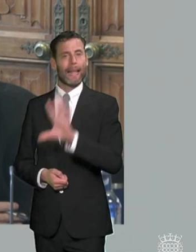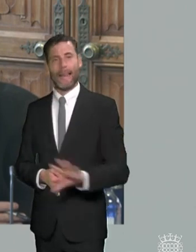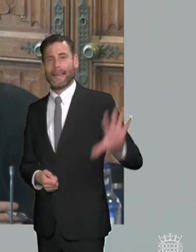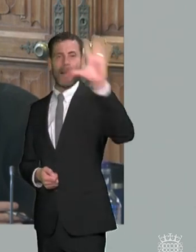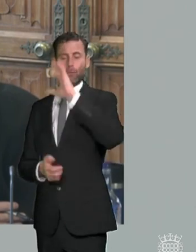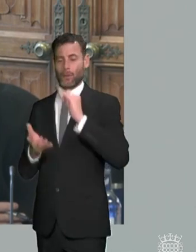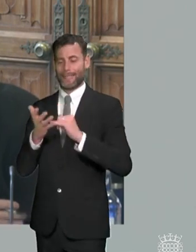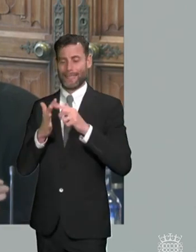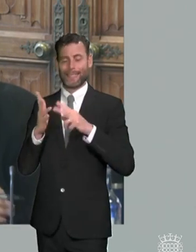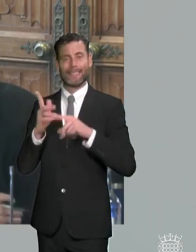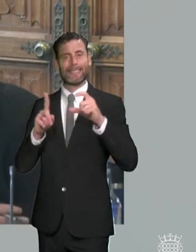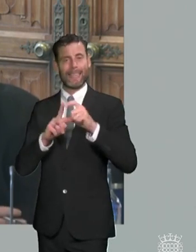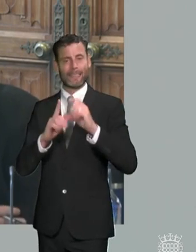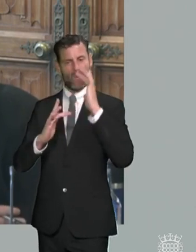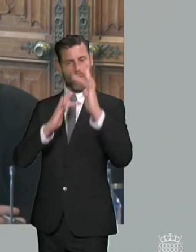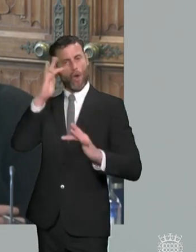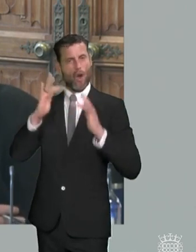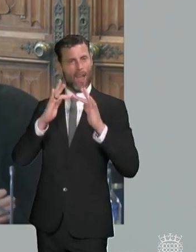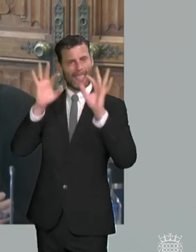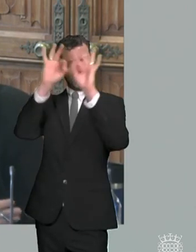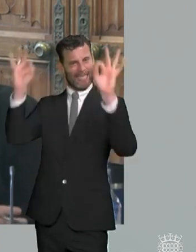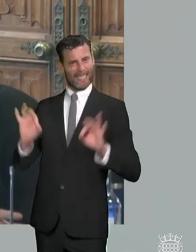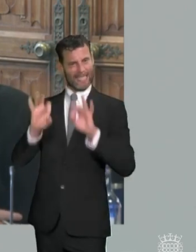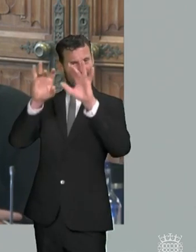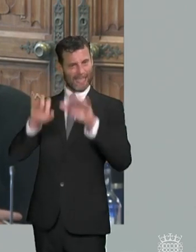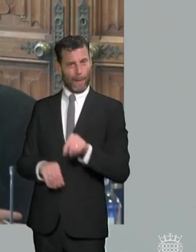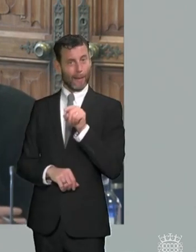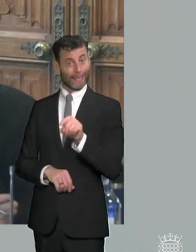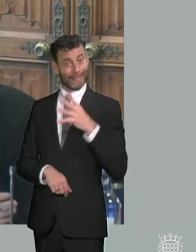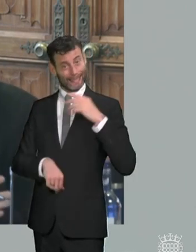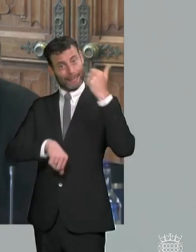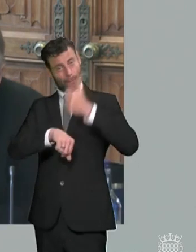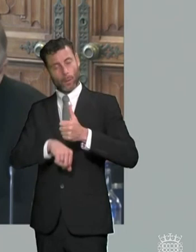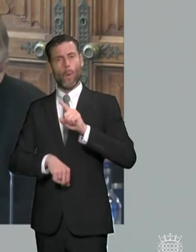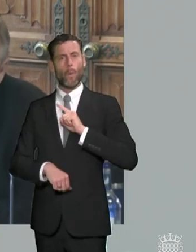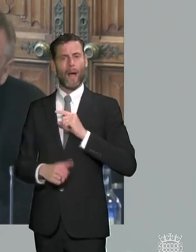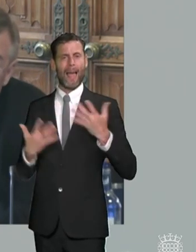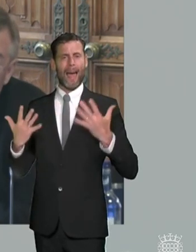templates templates and and that's this is to address consistency or the postcode lottery